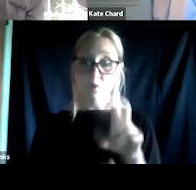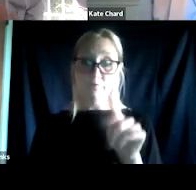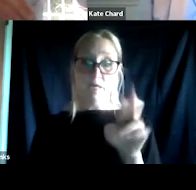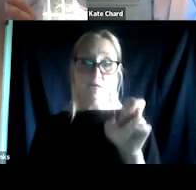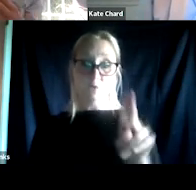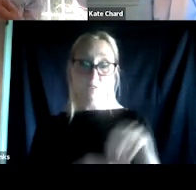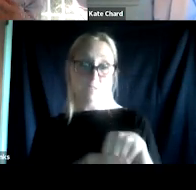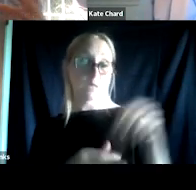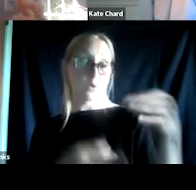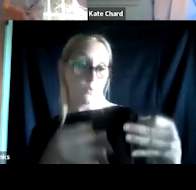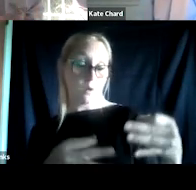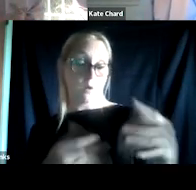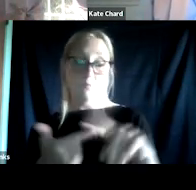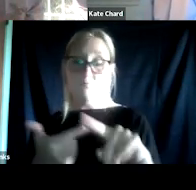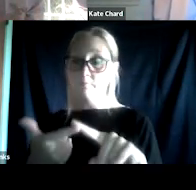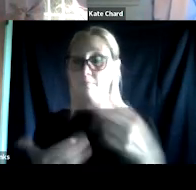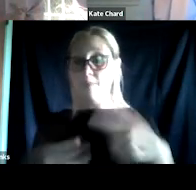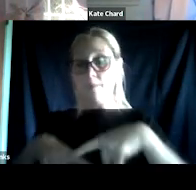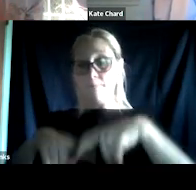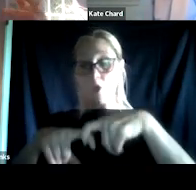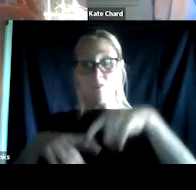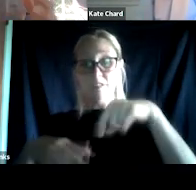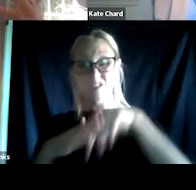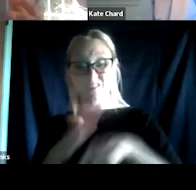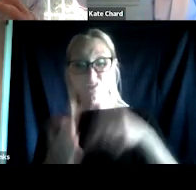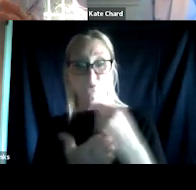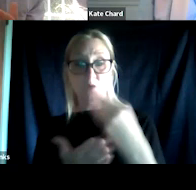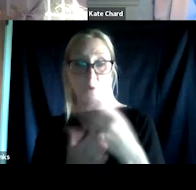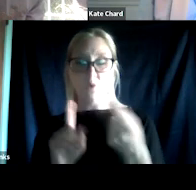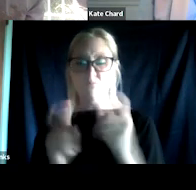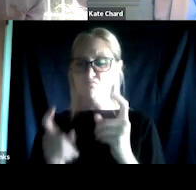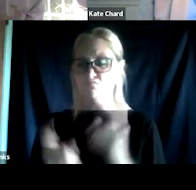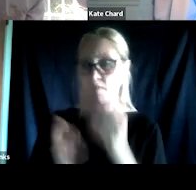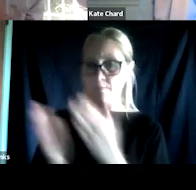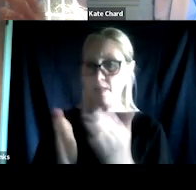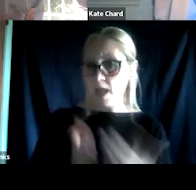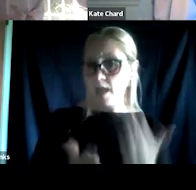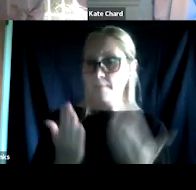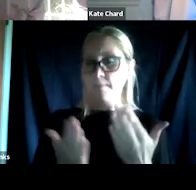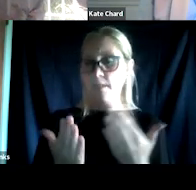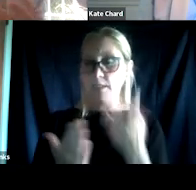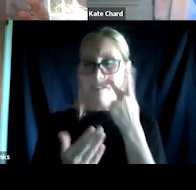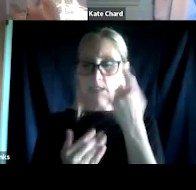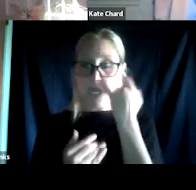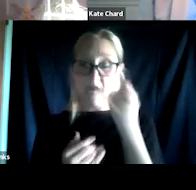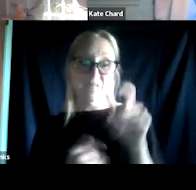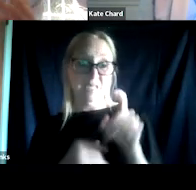Maybe pausing intensive treatment requirements or readjusting a treatment plan to see what a veteran may need at a given court session